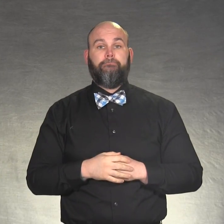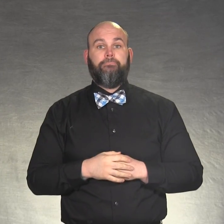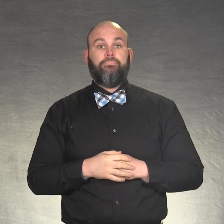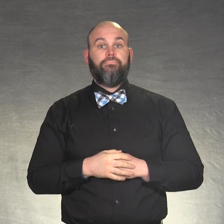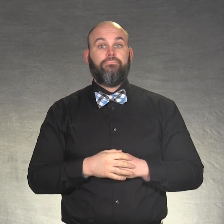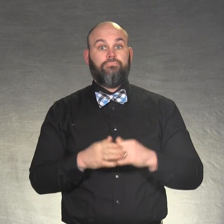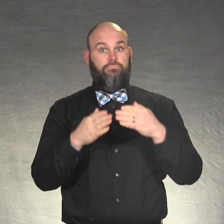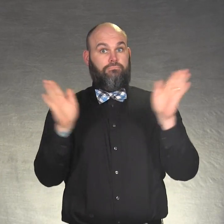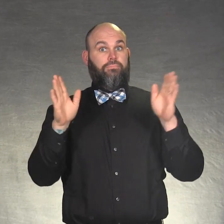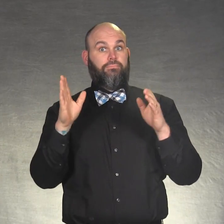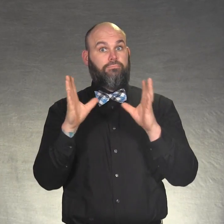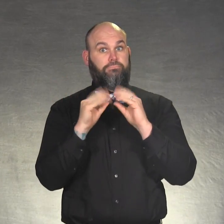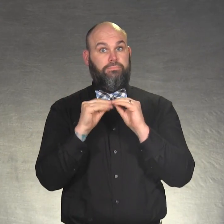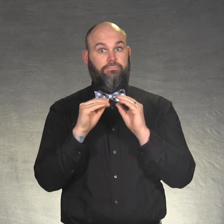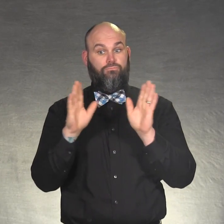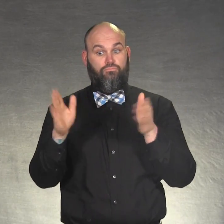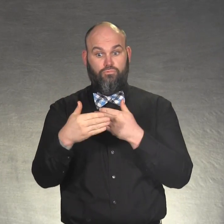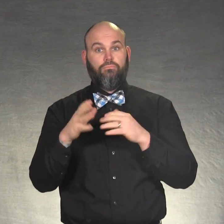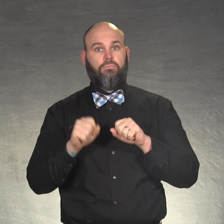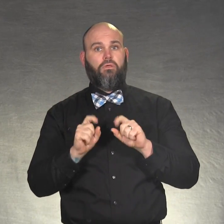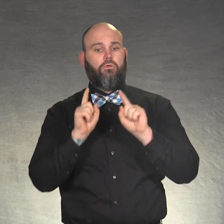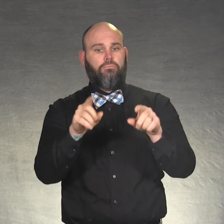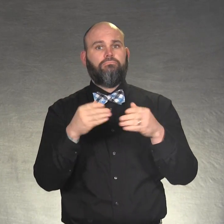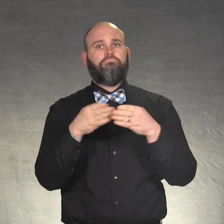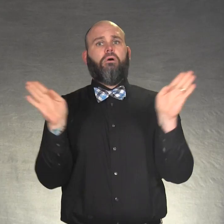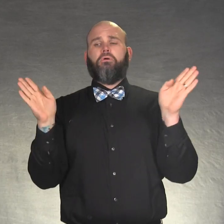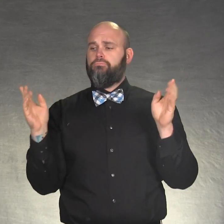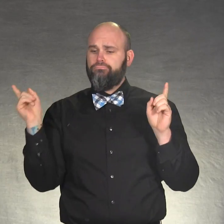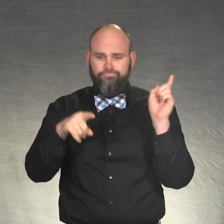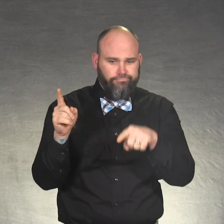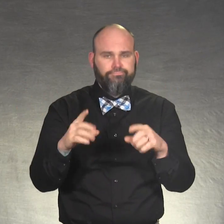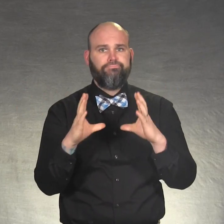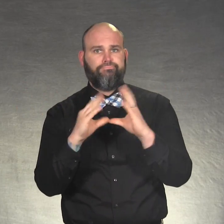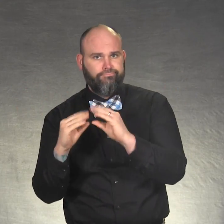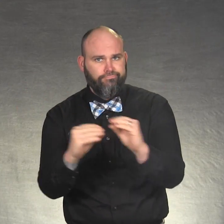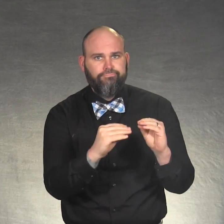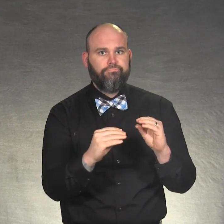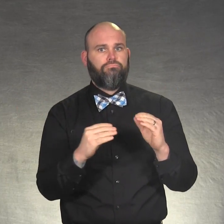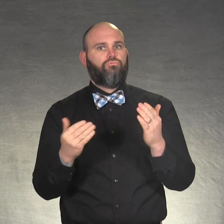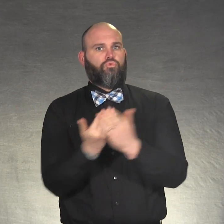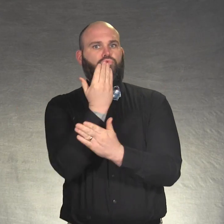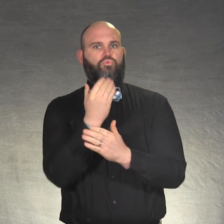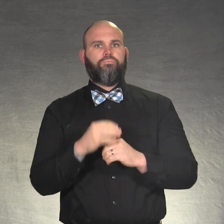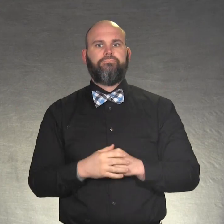* New public meeting rooms